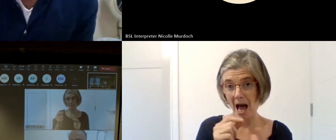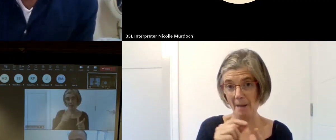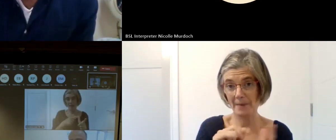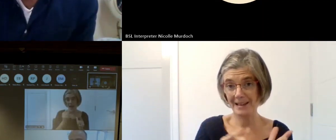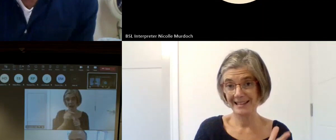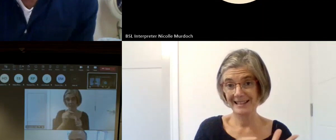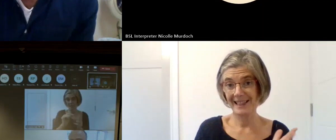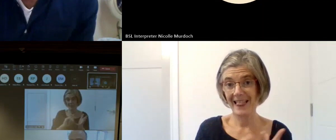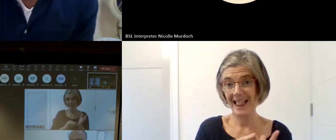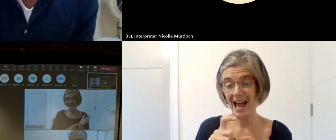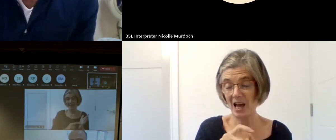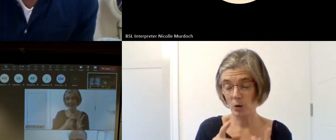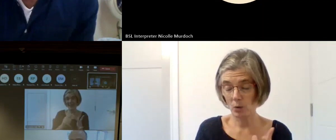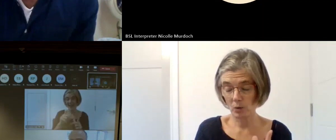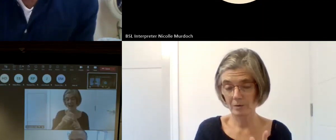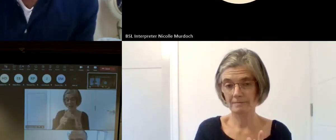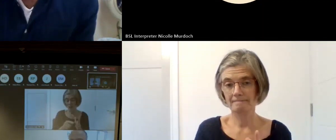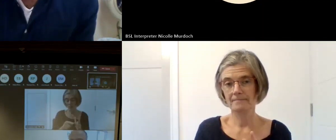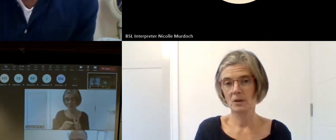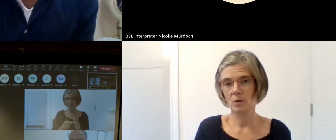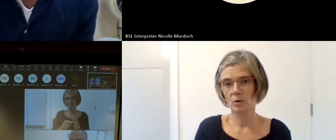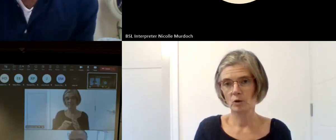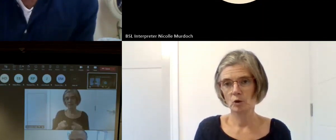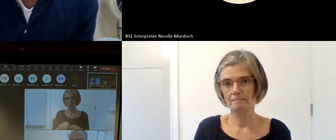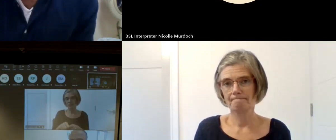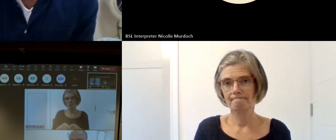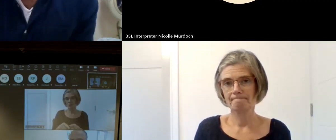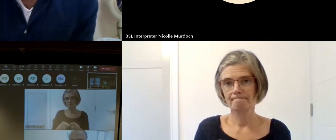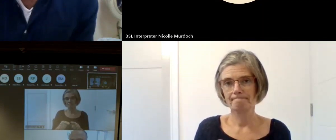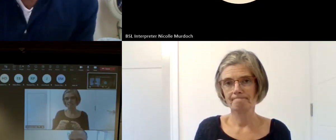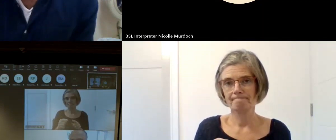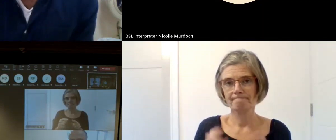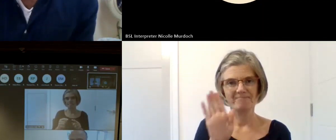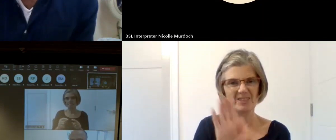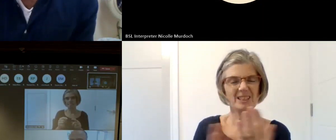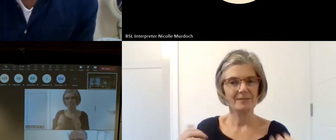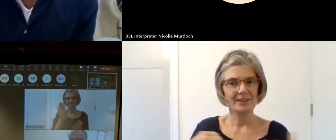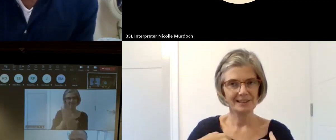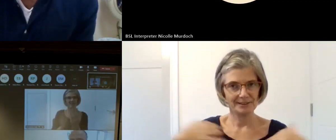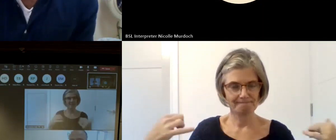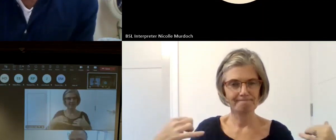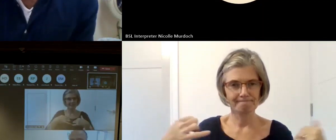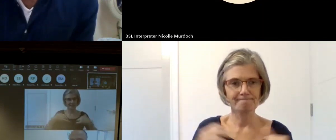directly and indeed from teams and both I guess the chat and hands up whatever figure out to go